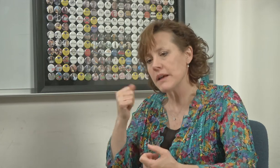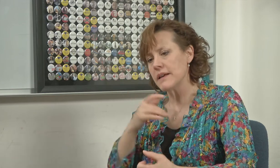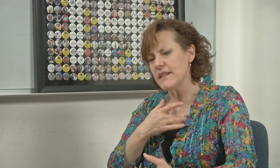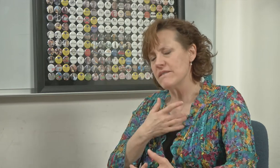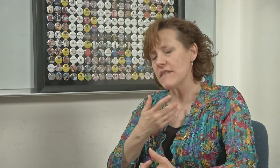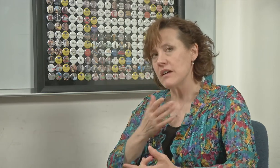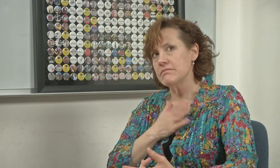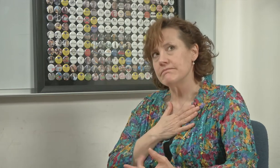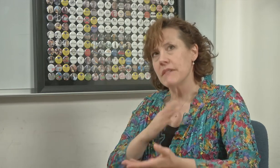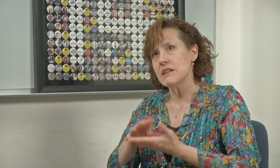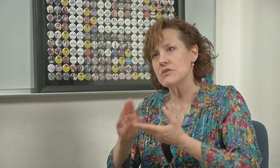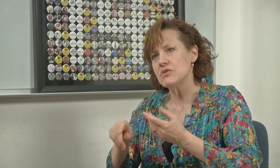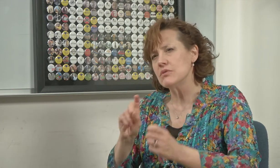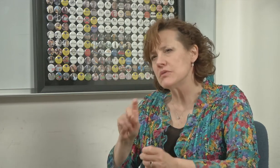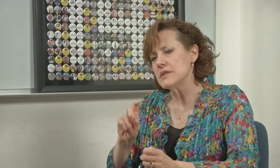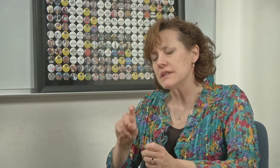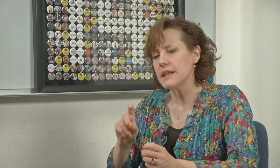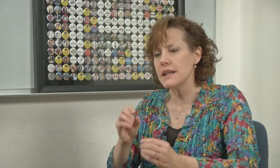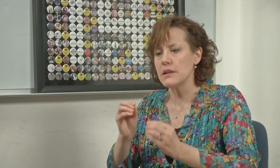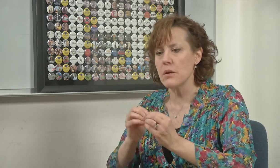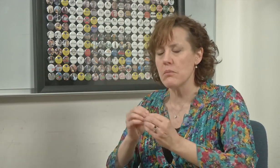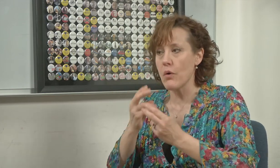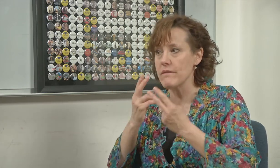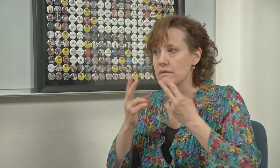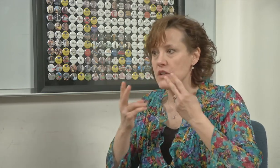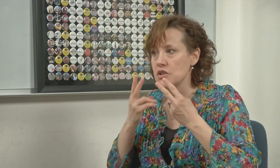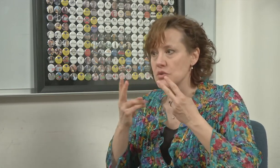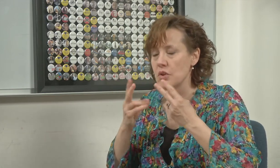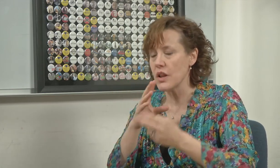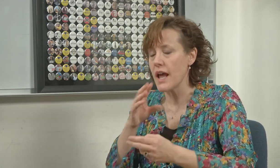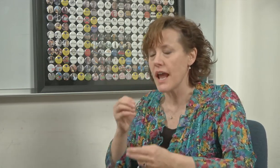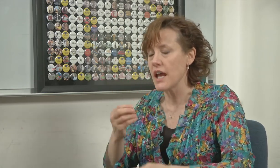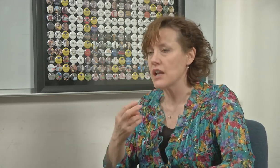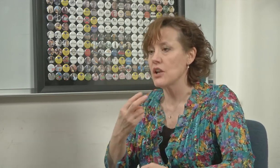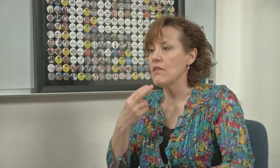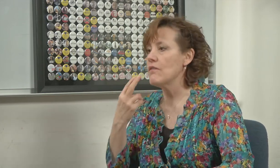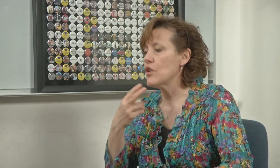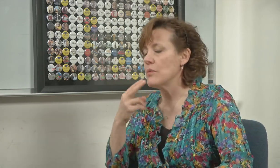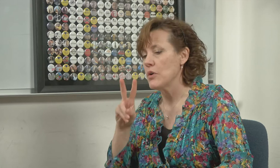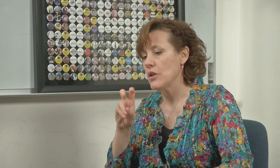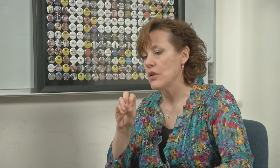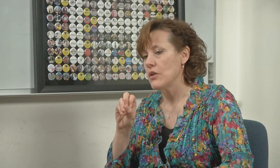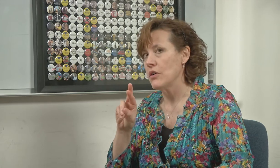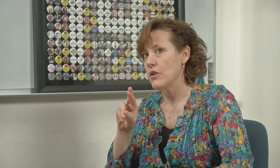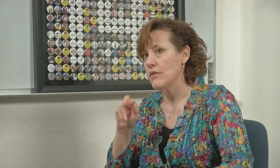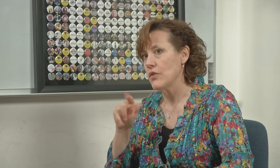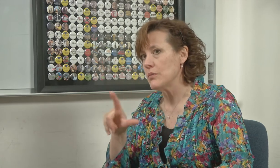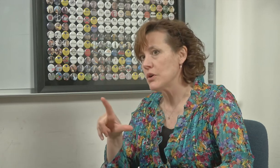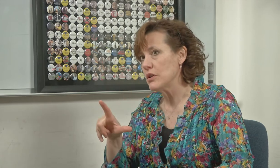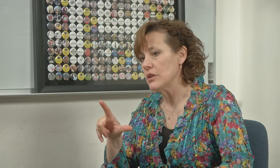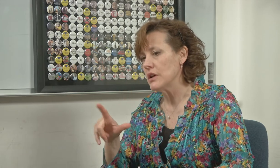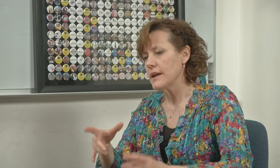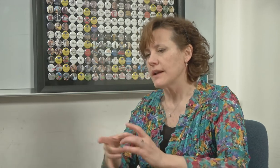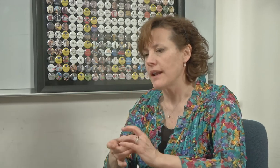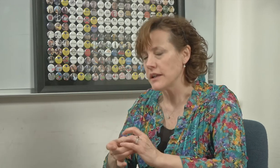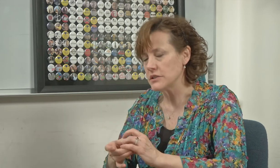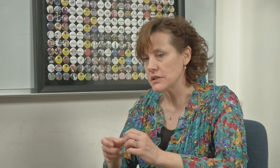Why? Because I felt the need for visual and verbal language